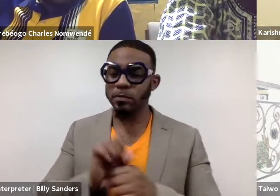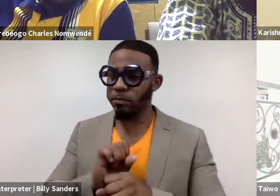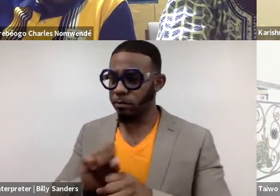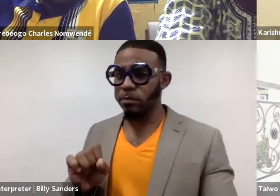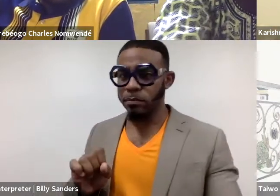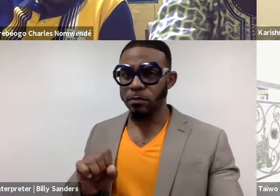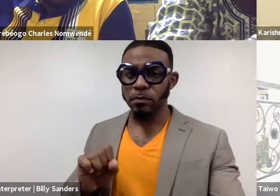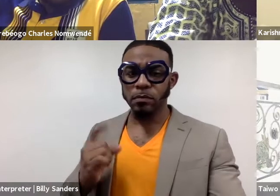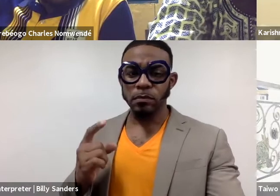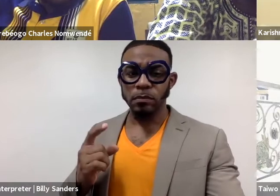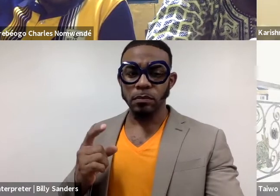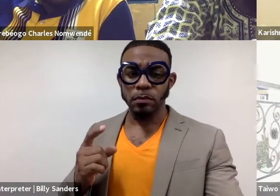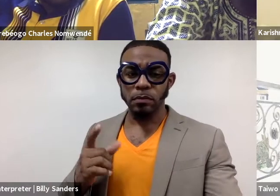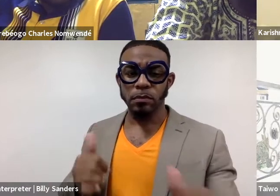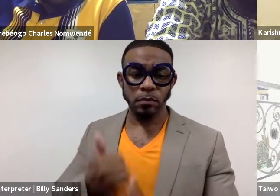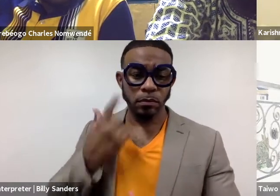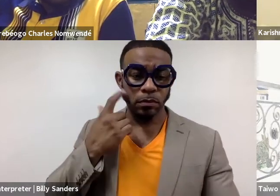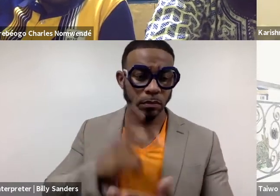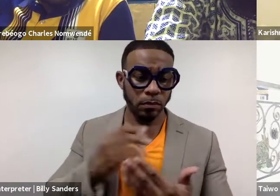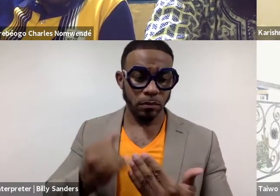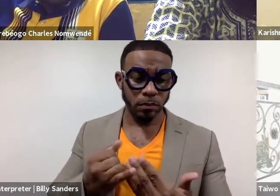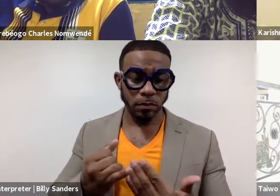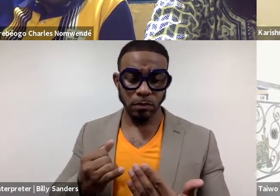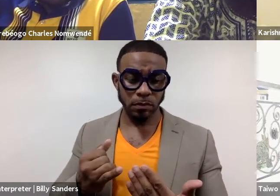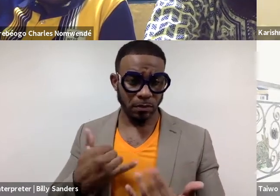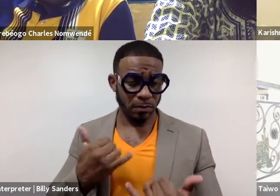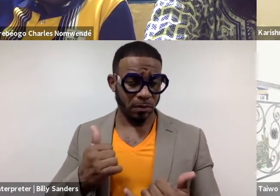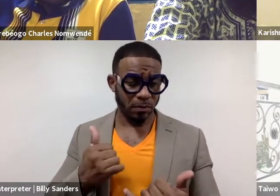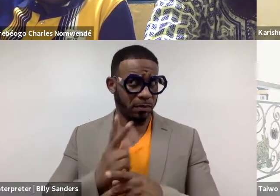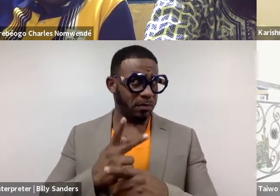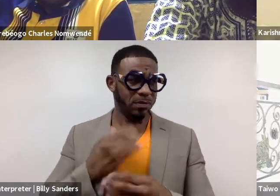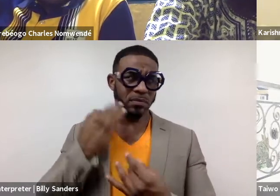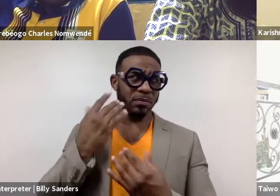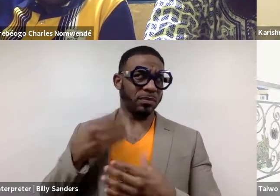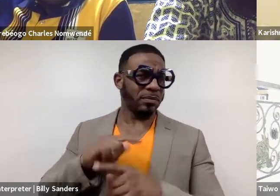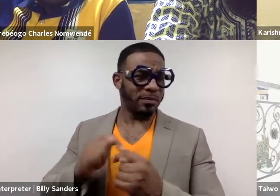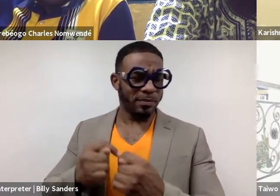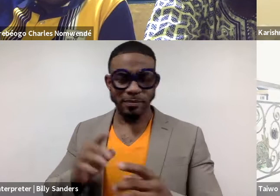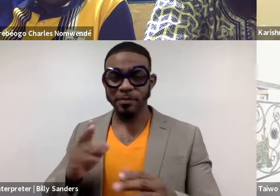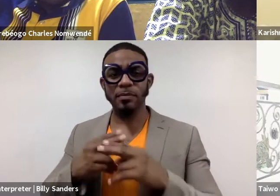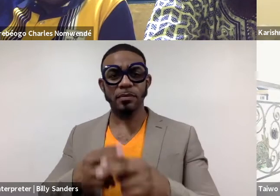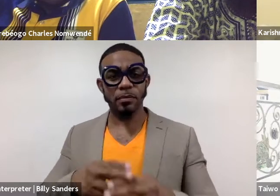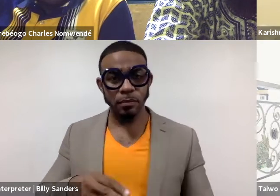One, this is the most recent project. I'm still producing or still part of the team. It's called Theater For One,